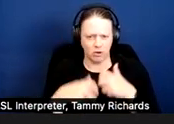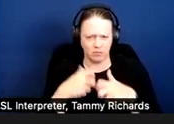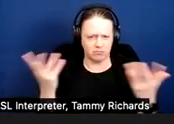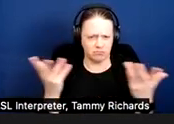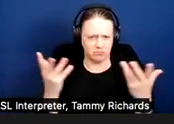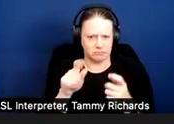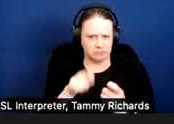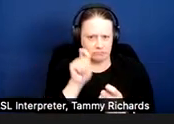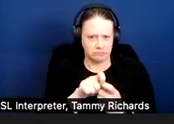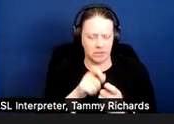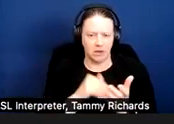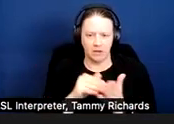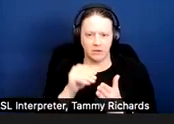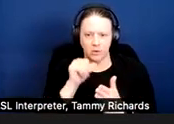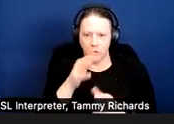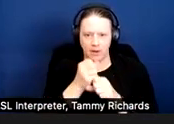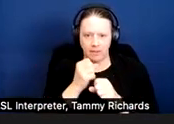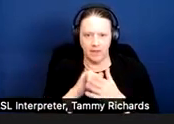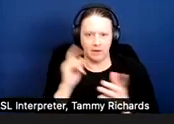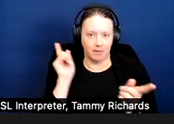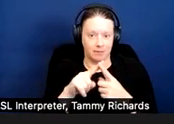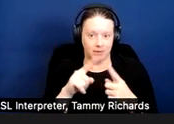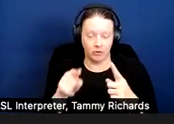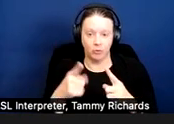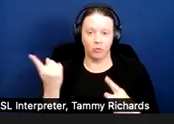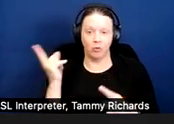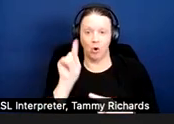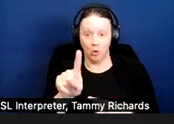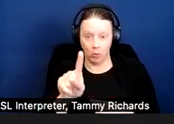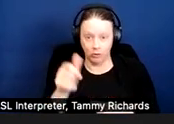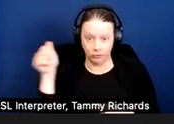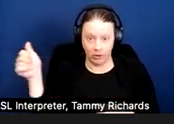And oftentimes you won't get that unless you go to the person's unit yourself.